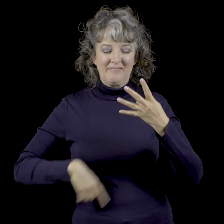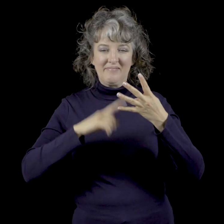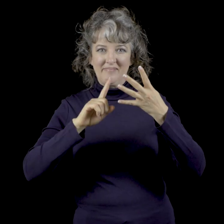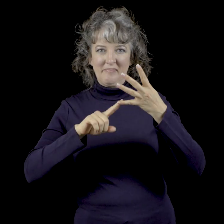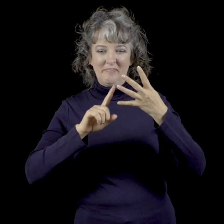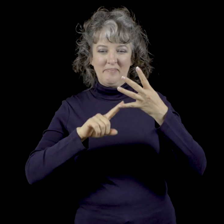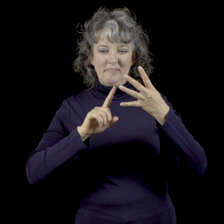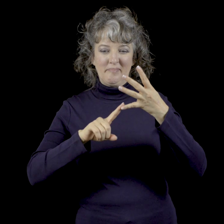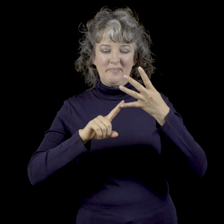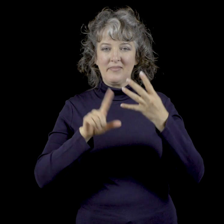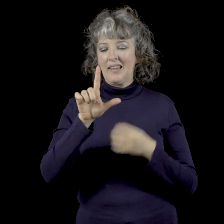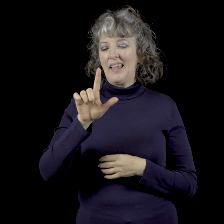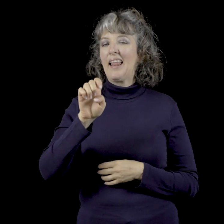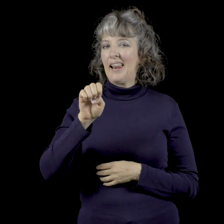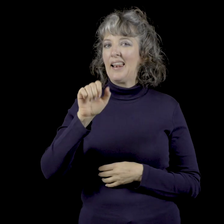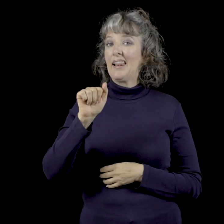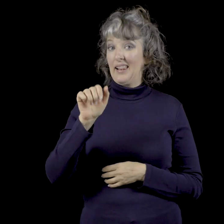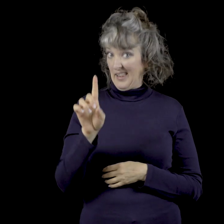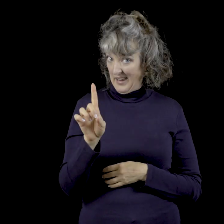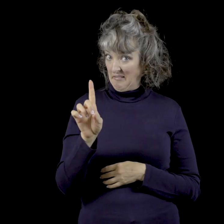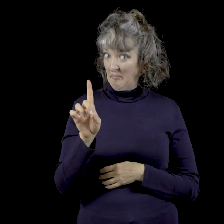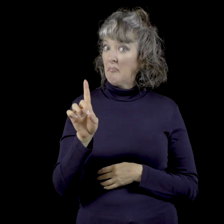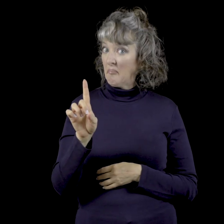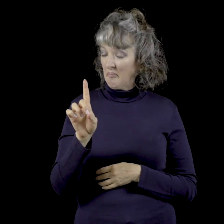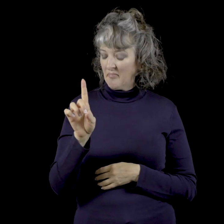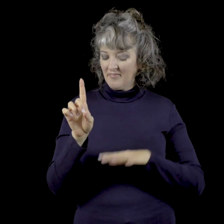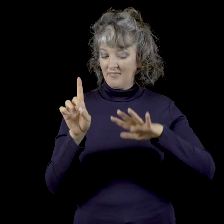Cuatro is lead